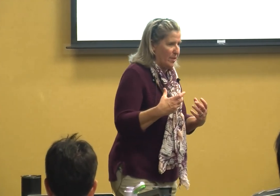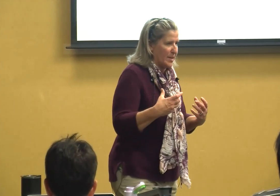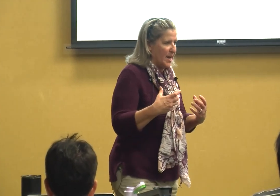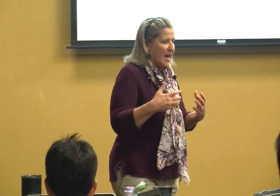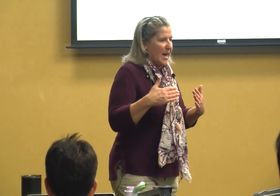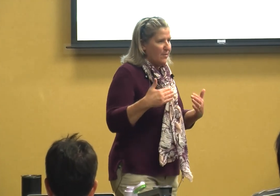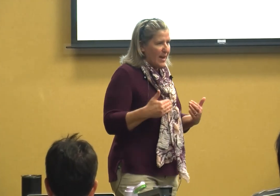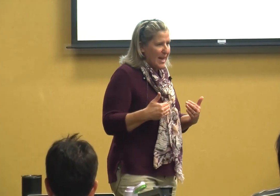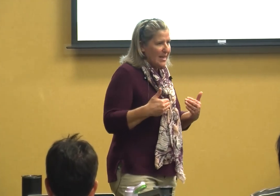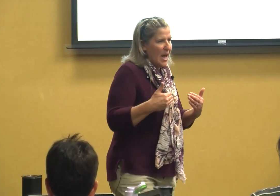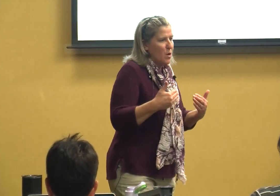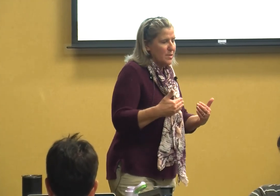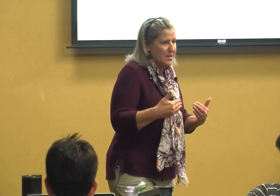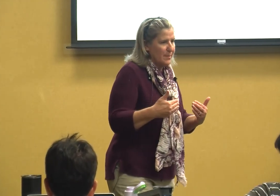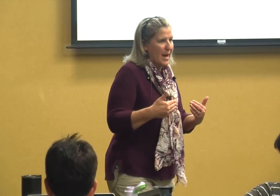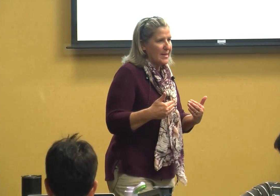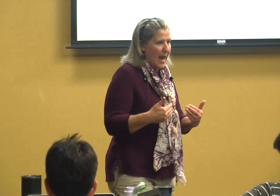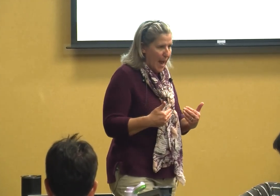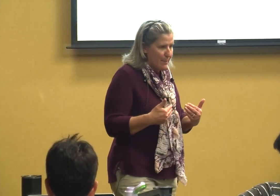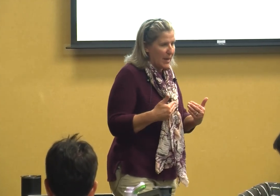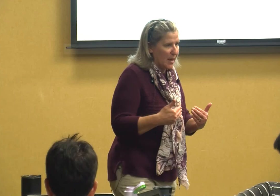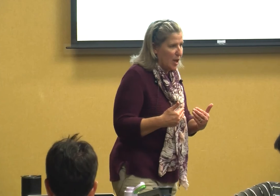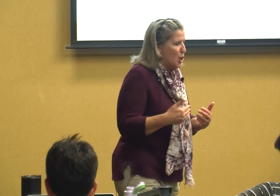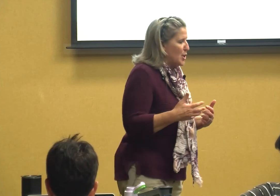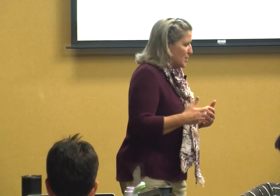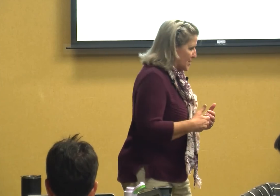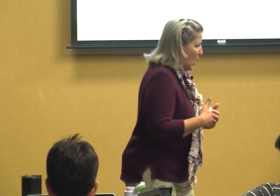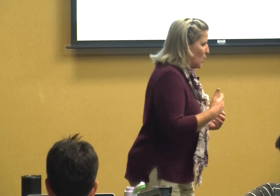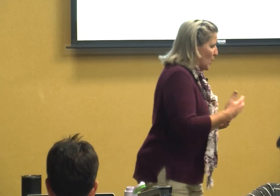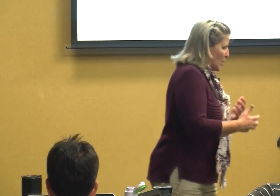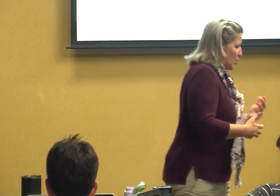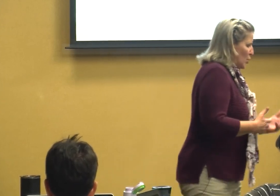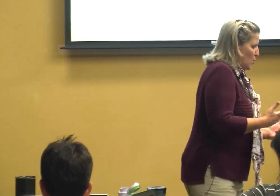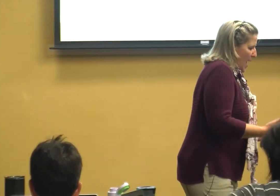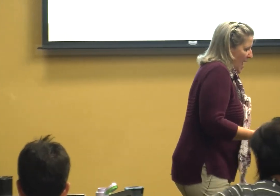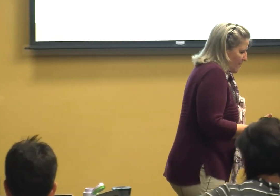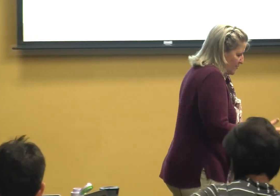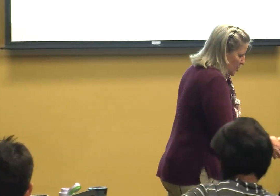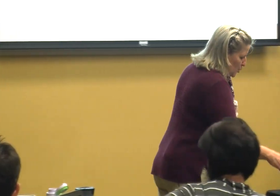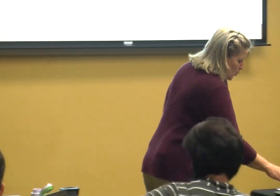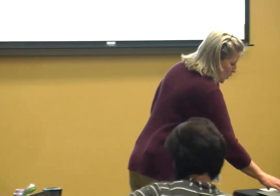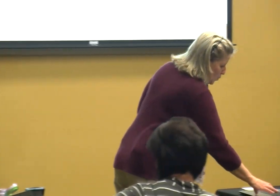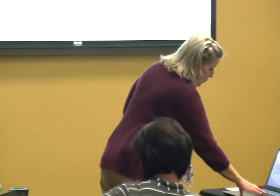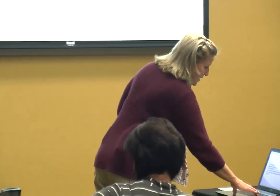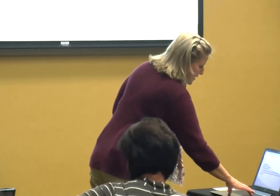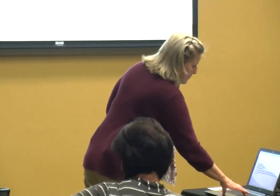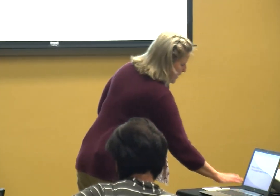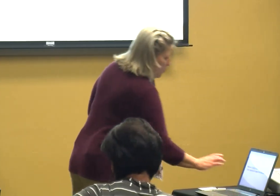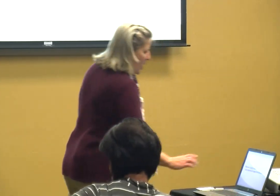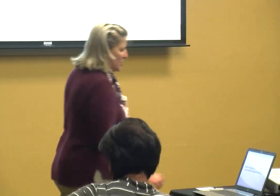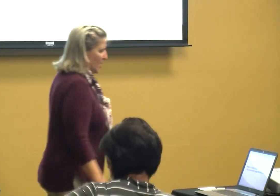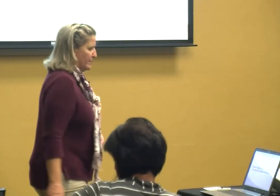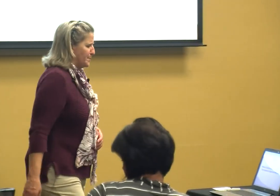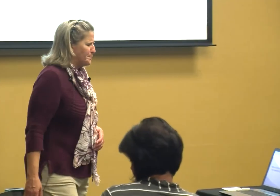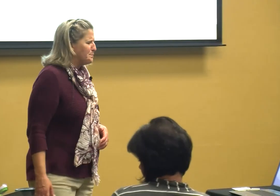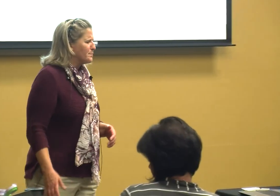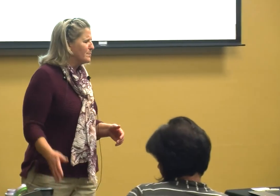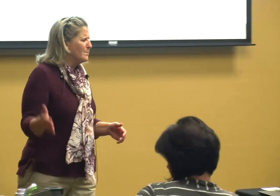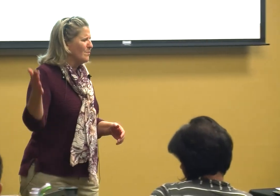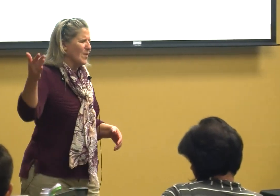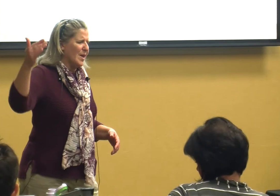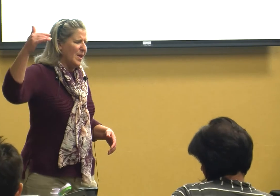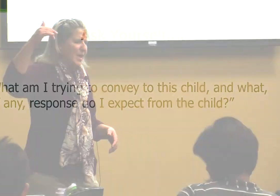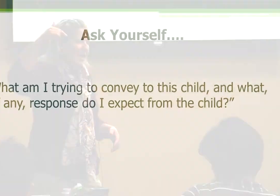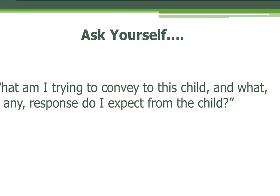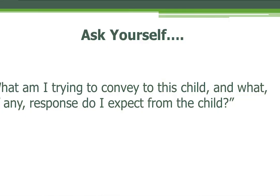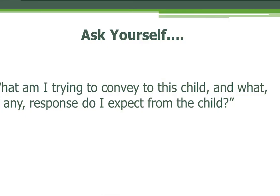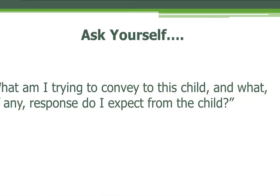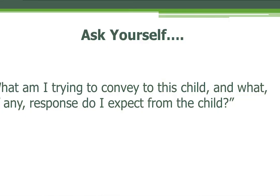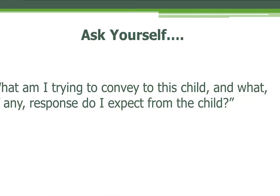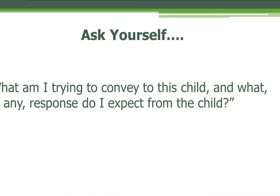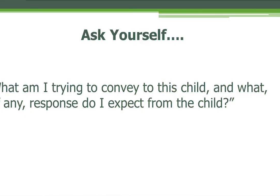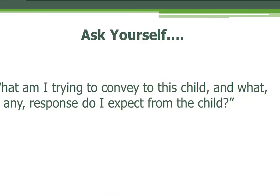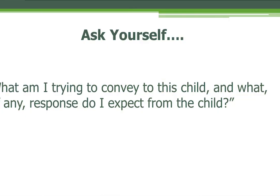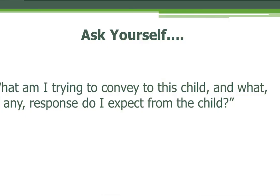it if he knows it's about to happen so you have to really be watching then sometimes you just have